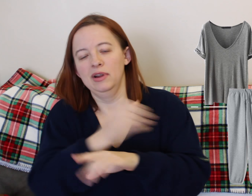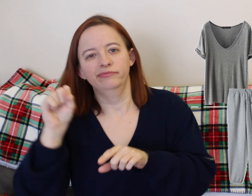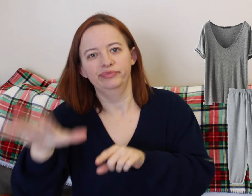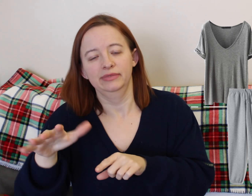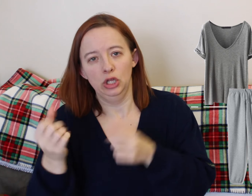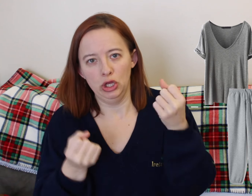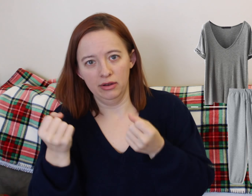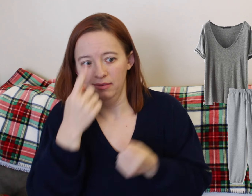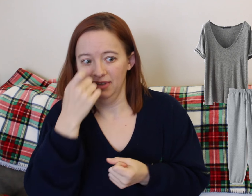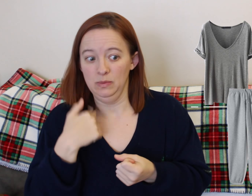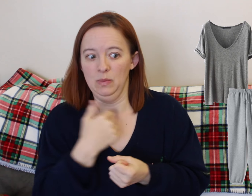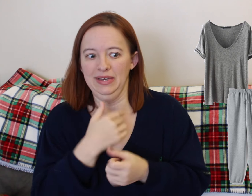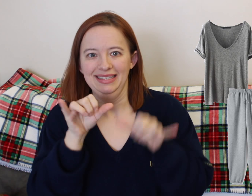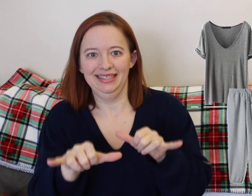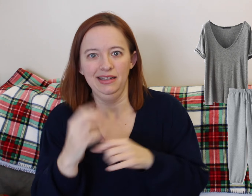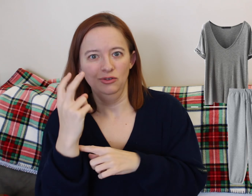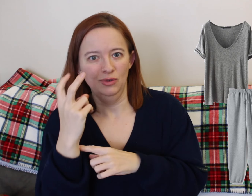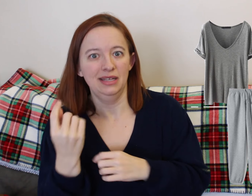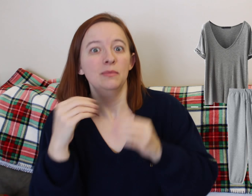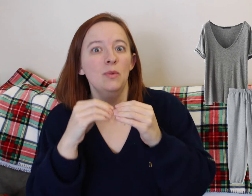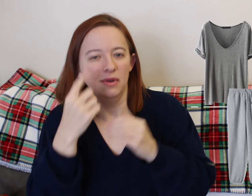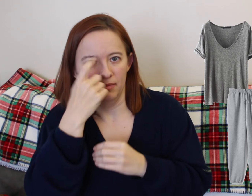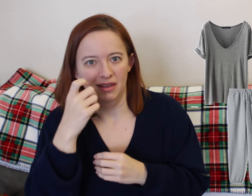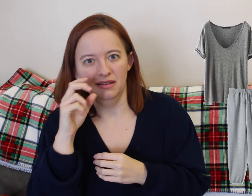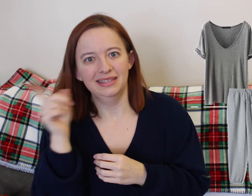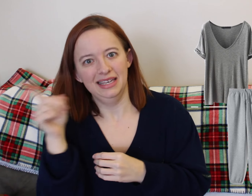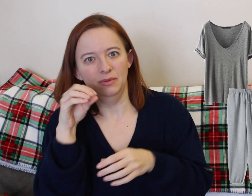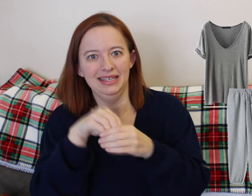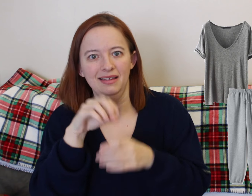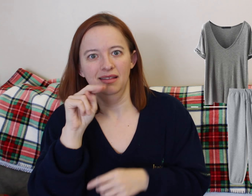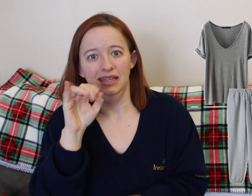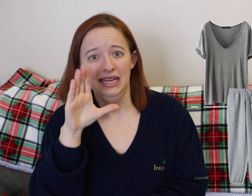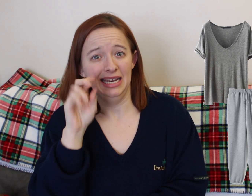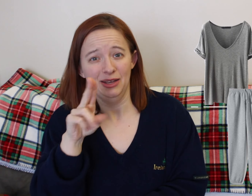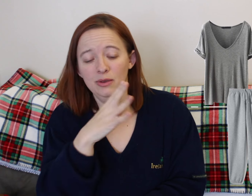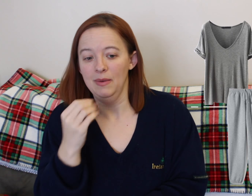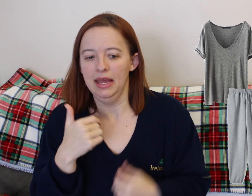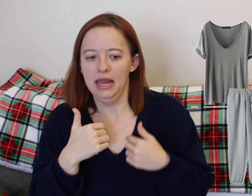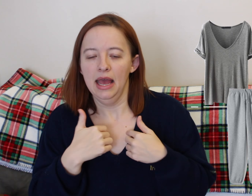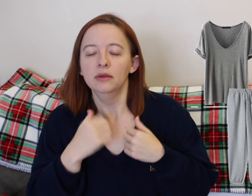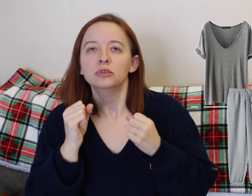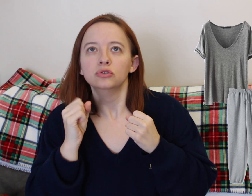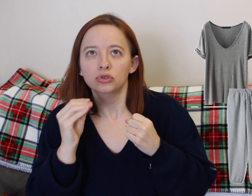Plus, also for clothing, make sure you bring enough for a few days more than what you would think.